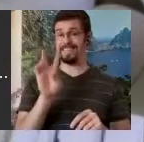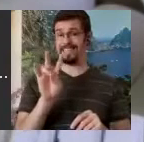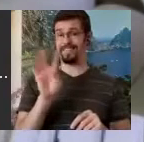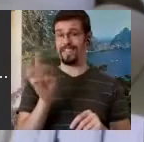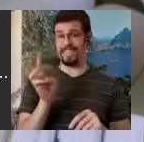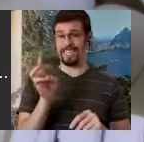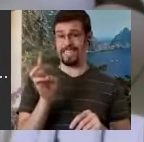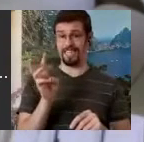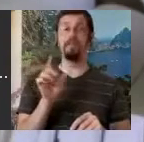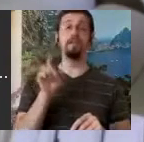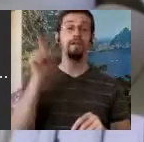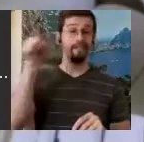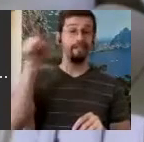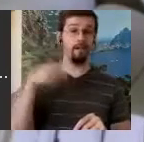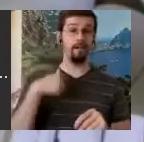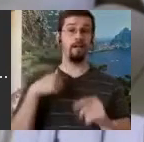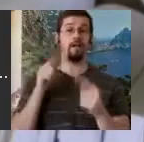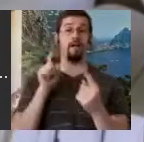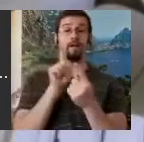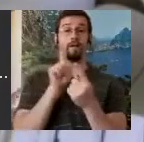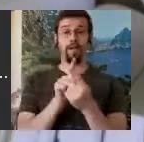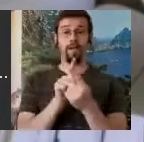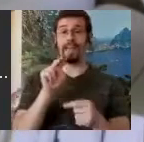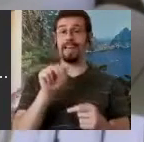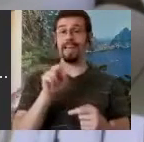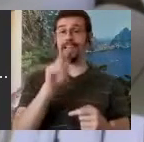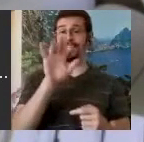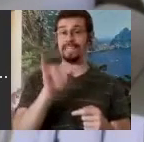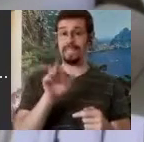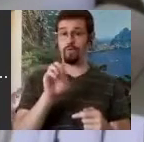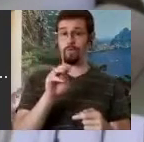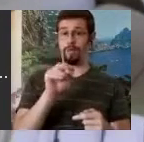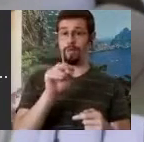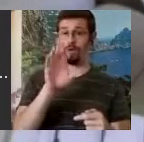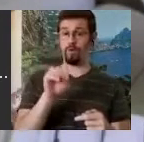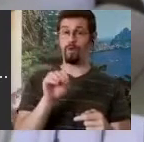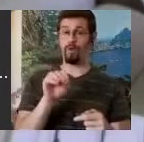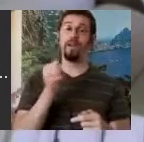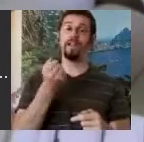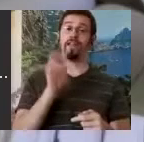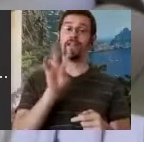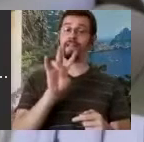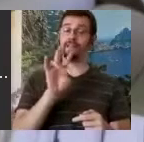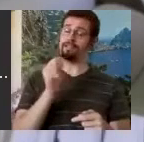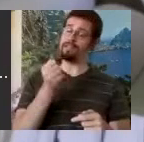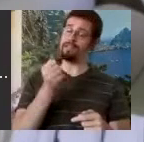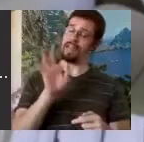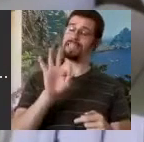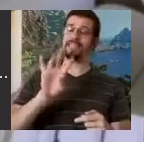1975 Nancy and I met and we started working together. Nancy started writing